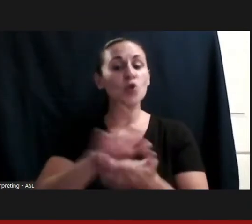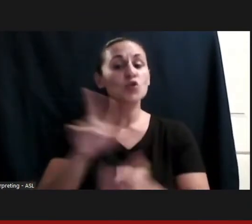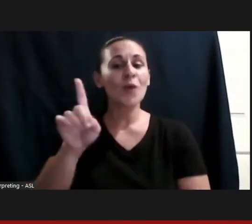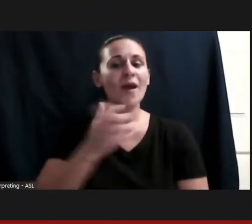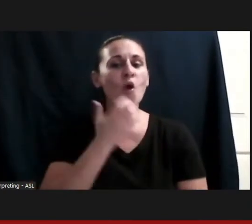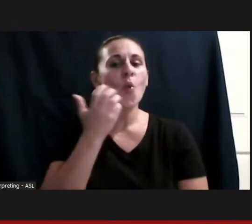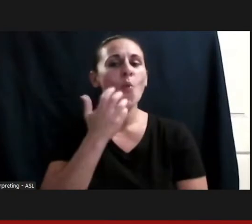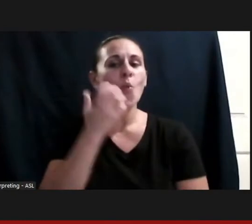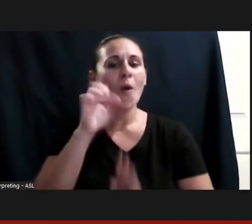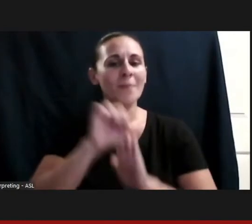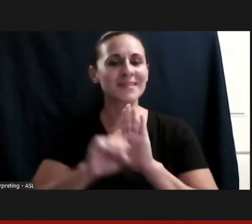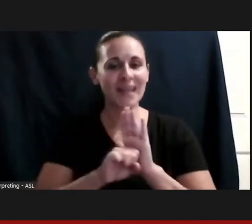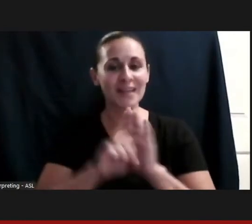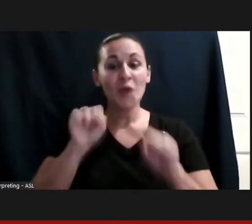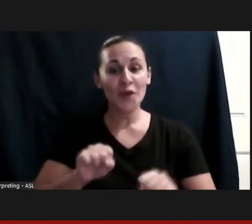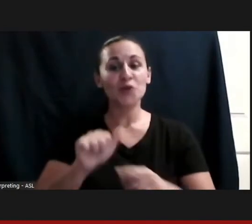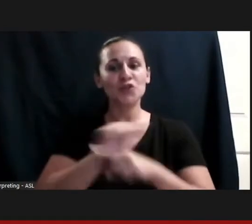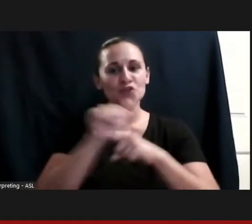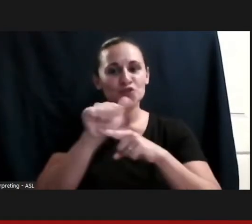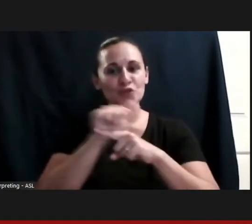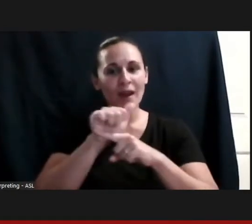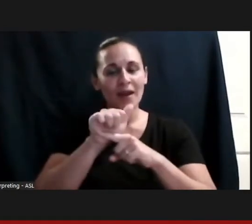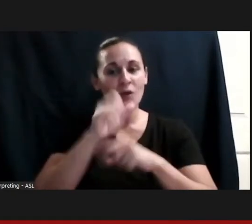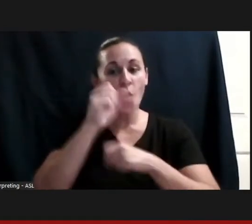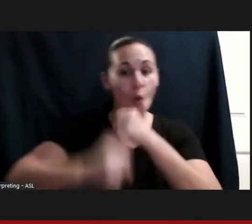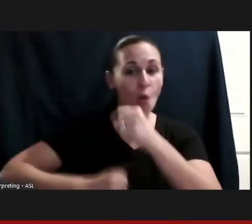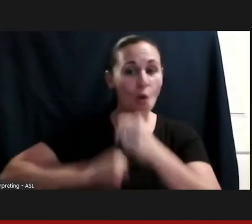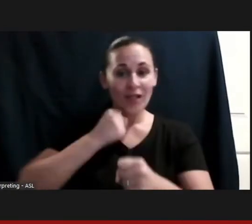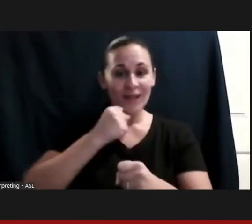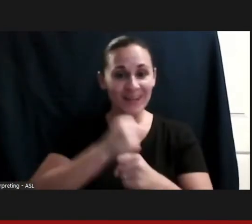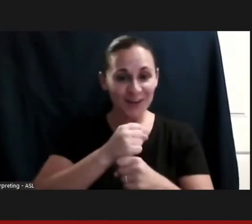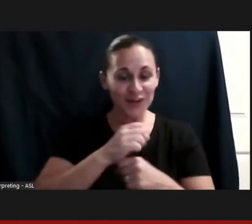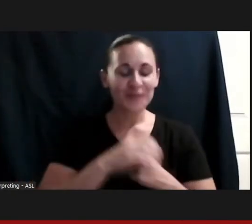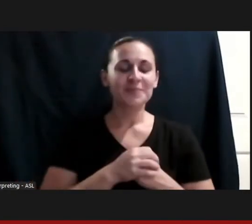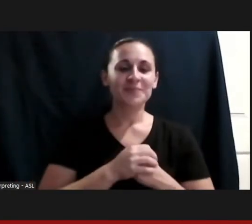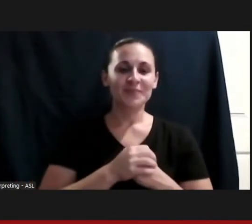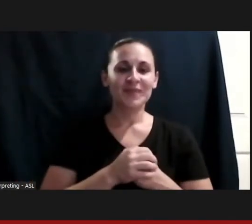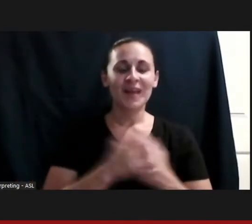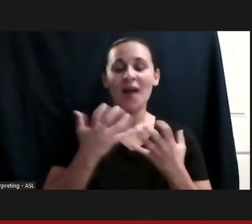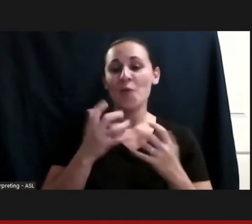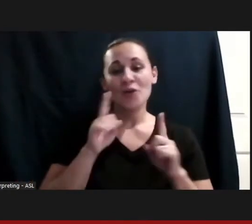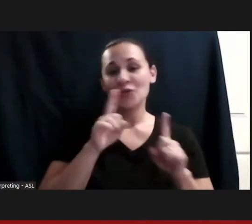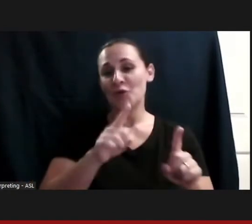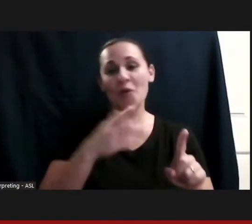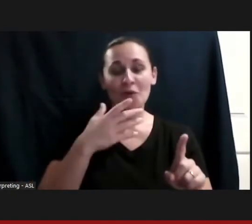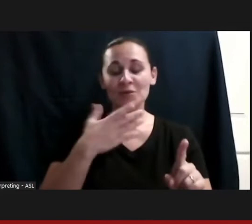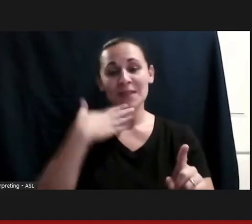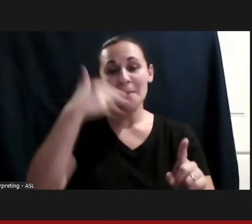year-round, and wanted to go to the best place where I was accepted and that was Stanford. And